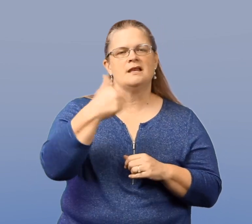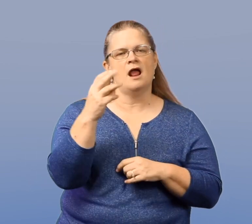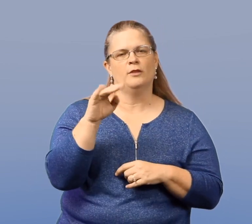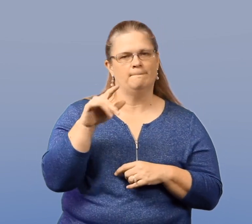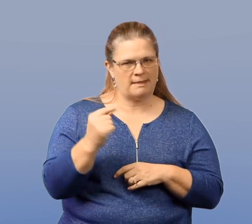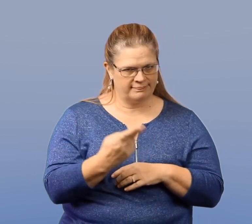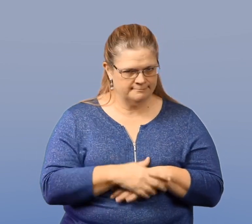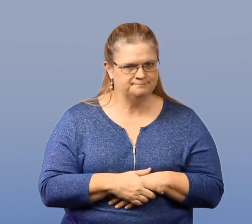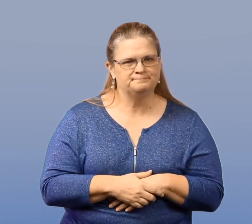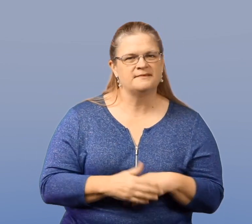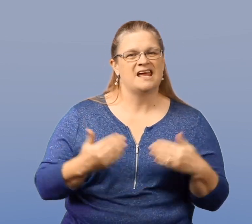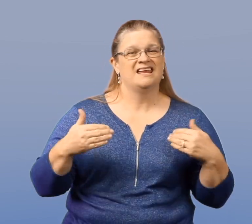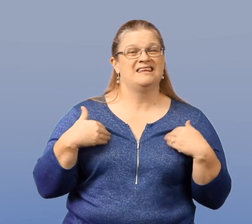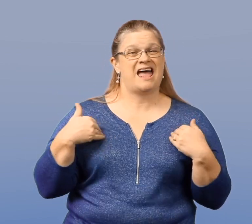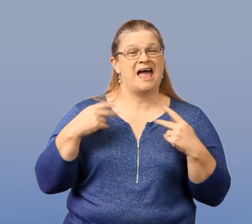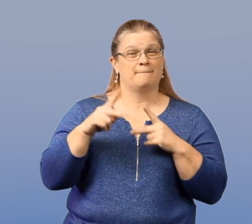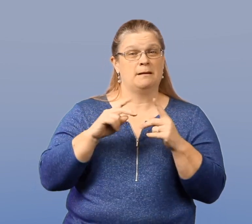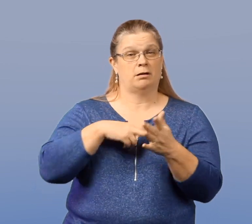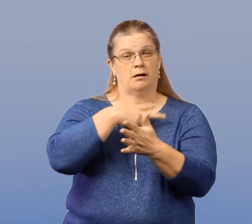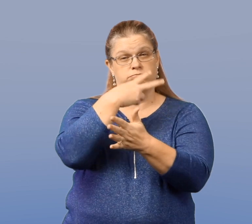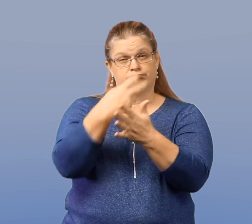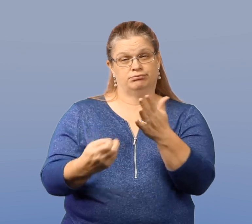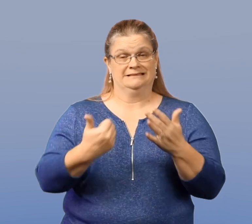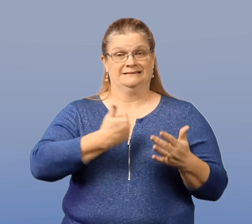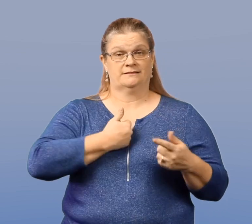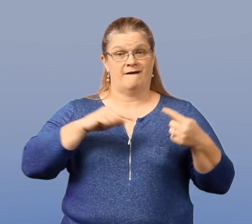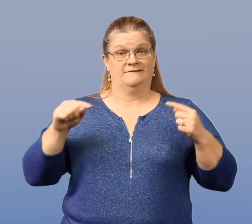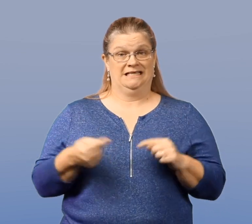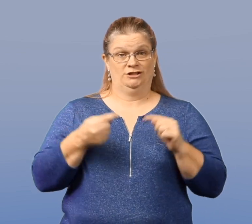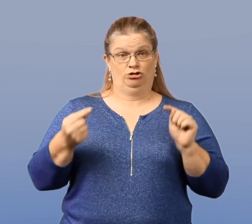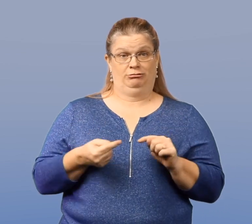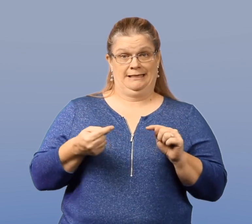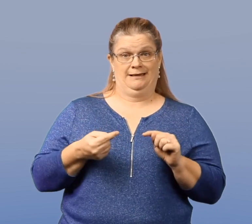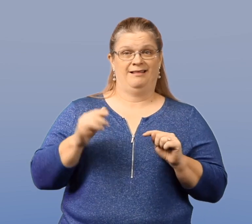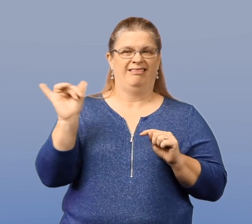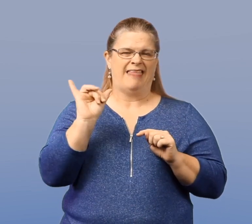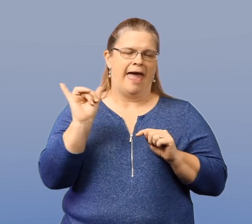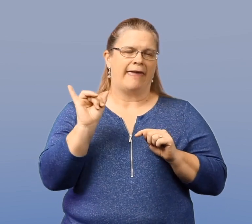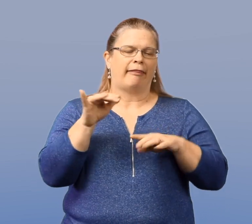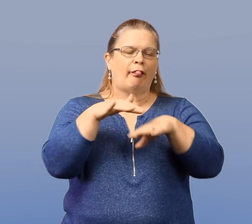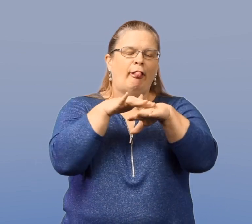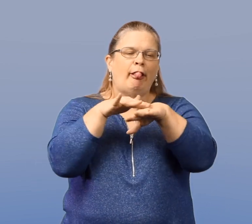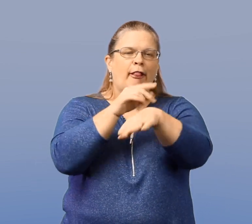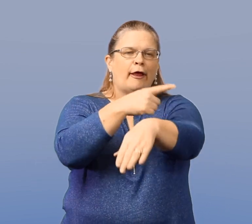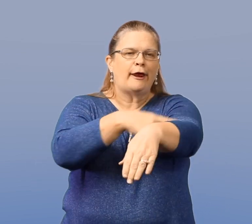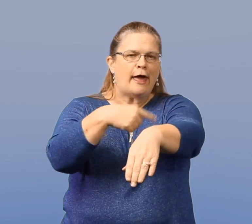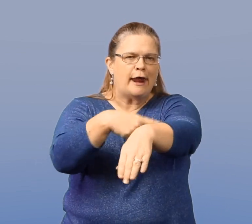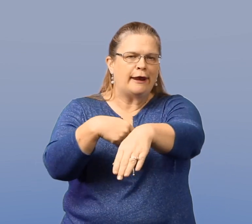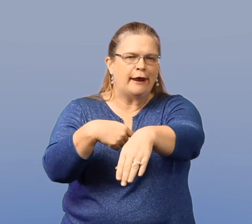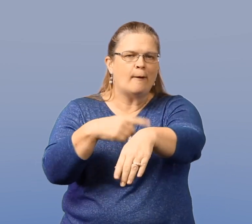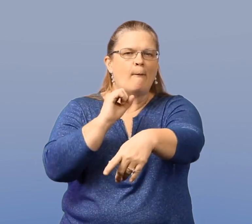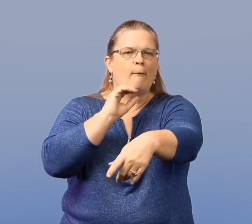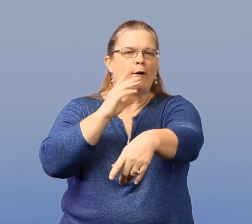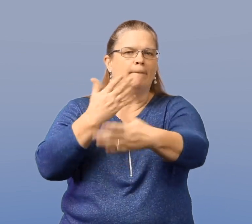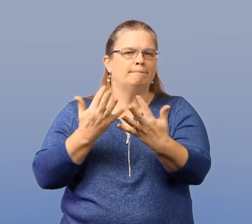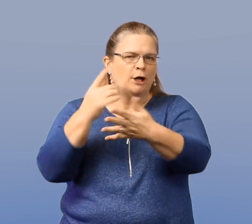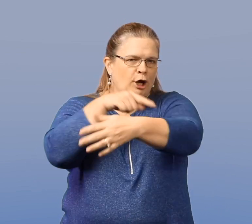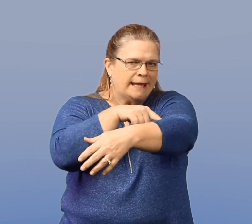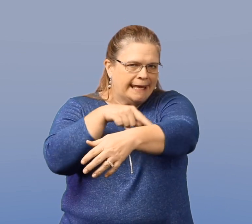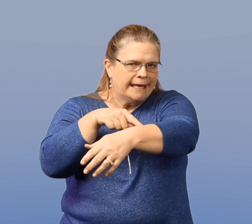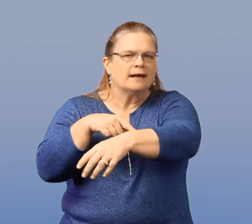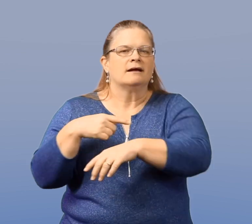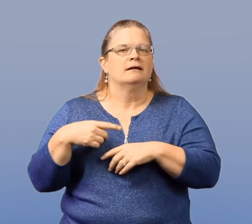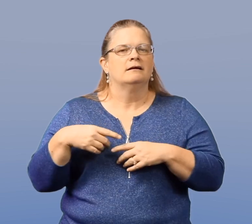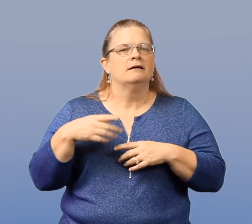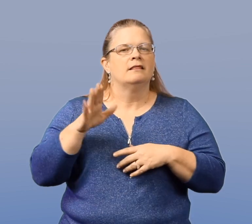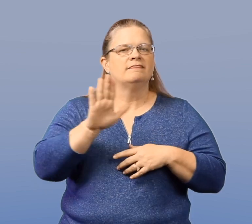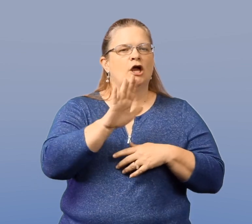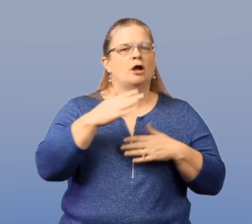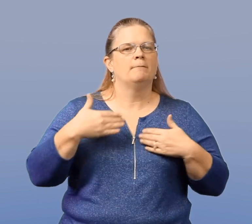Another myth is that young people that engage in self-harm behaviors such as burning